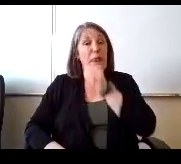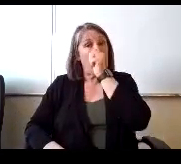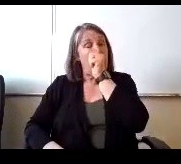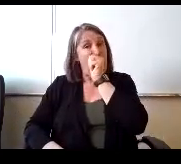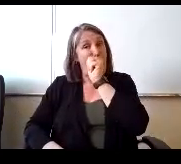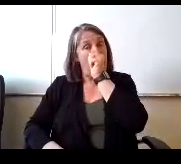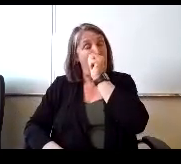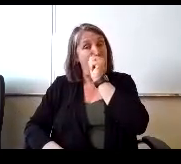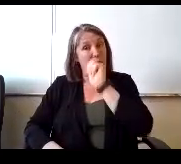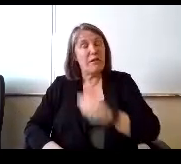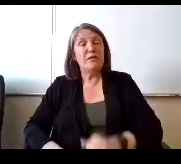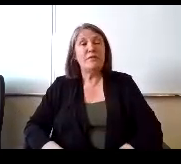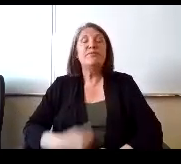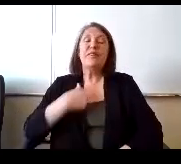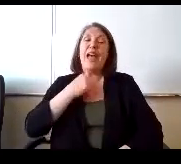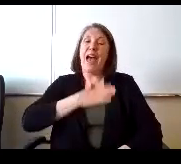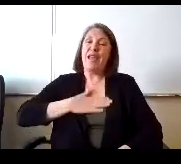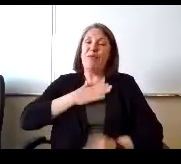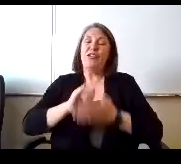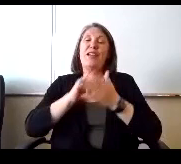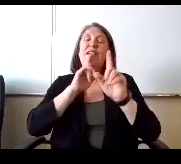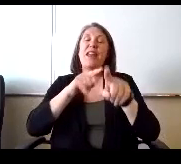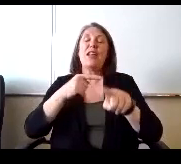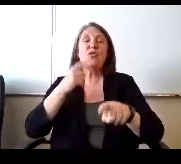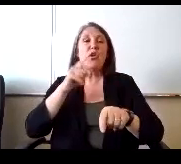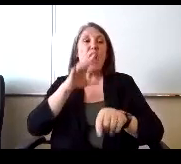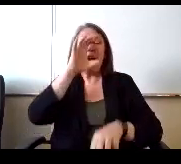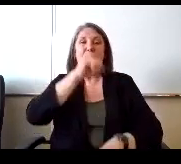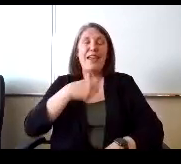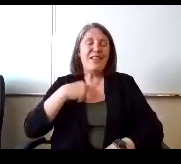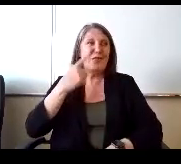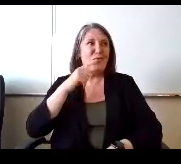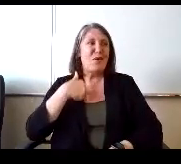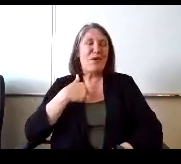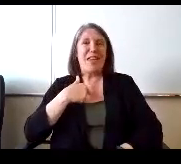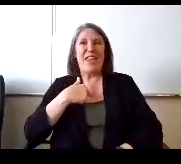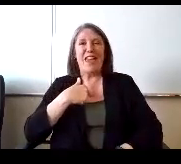I appreciate that answer. I guess for me an I'm taking this too far,